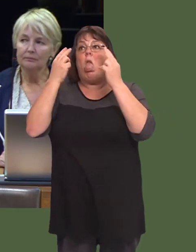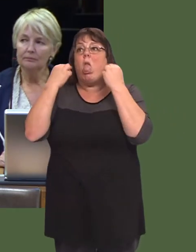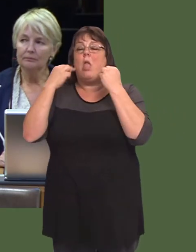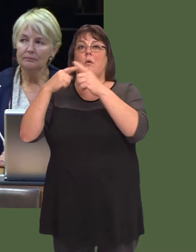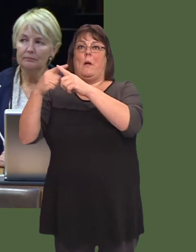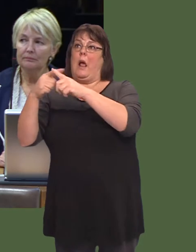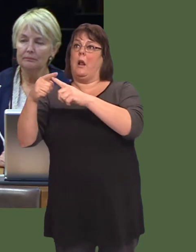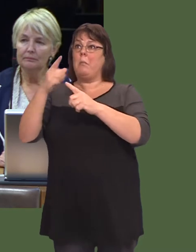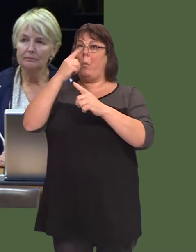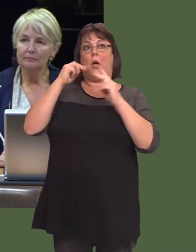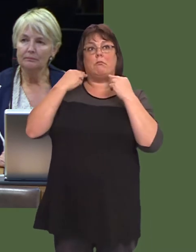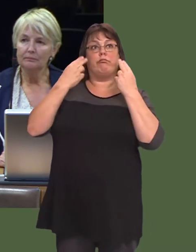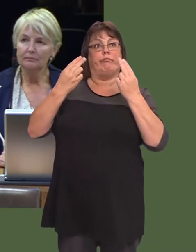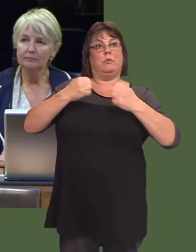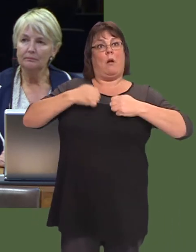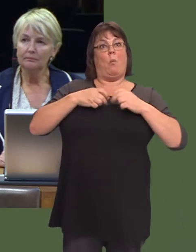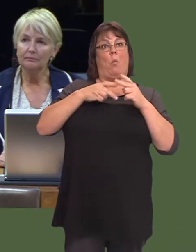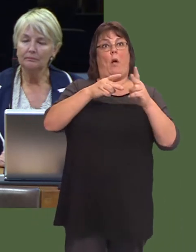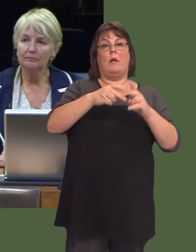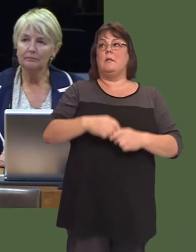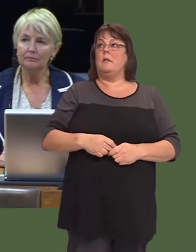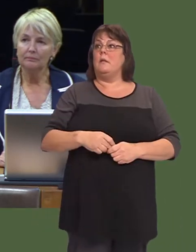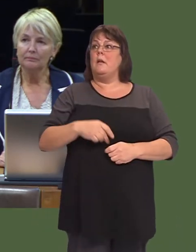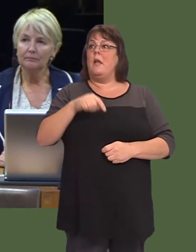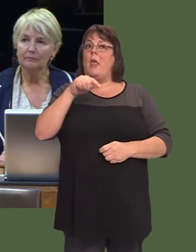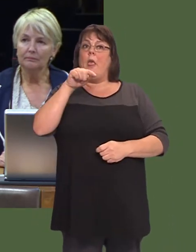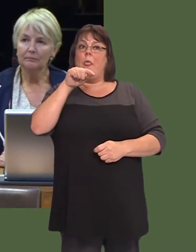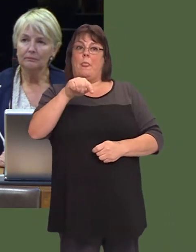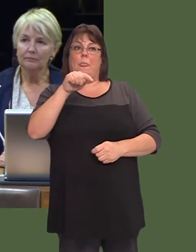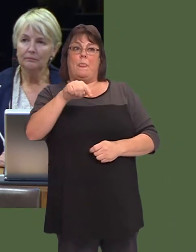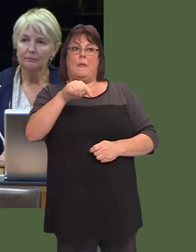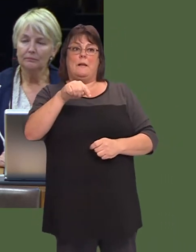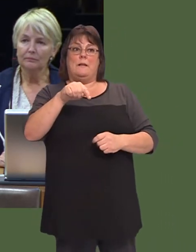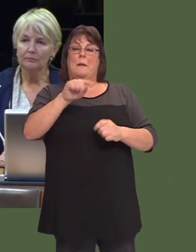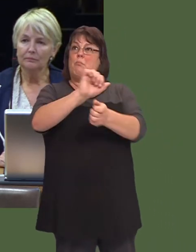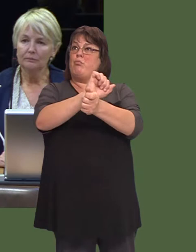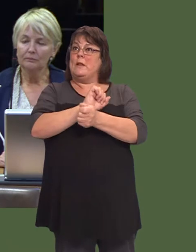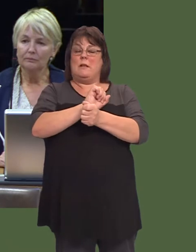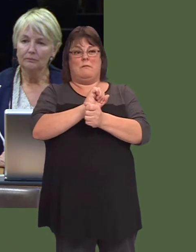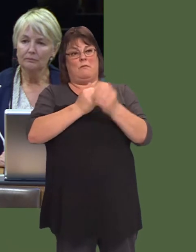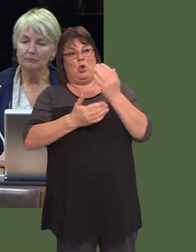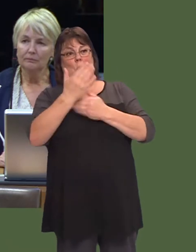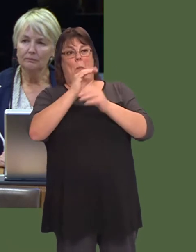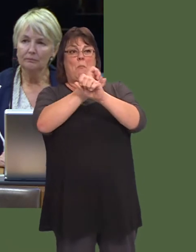These superprisons are designed for the criminal justice needs not of our country, but of the country next door.